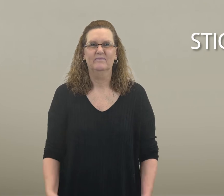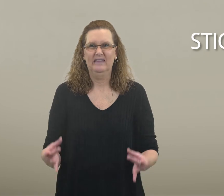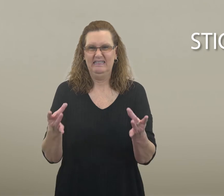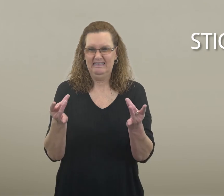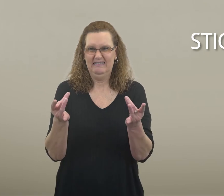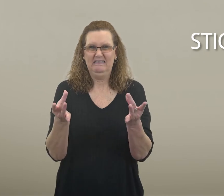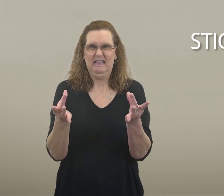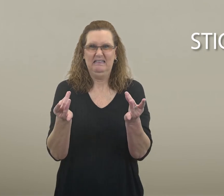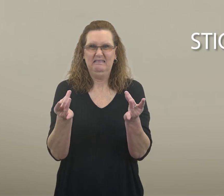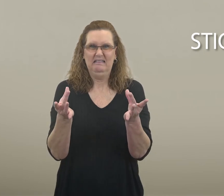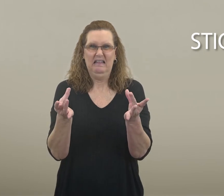sticky